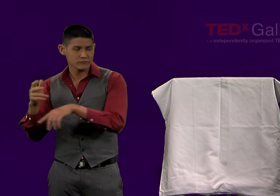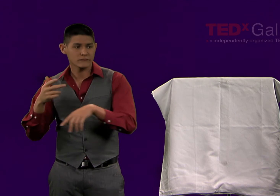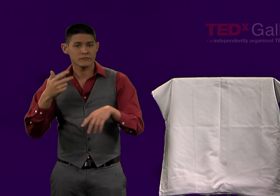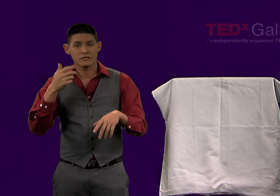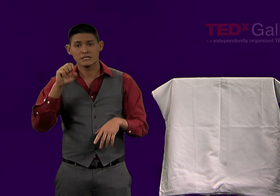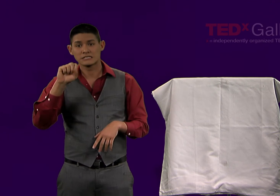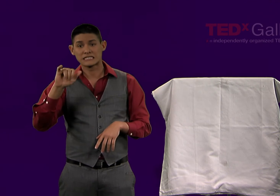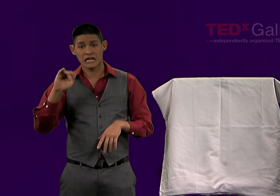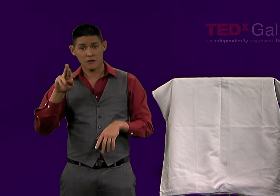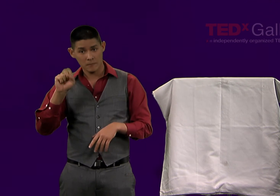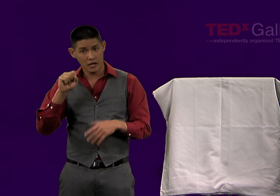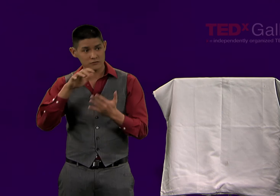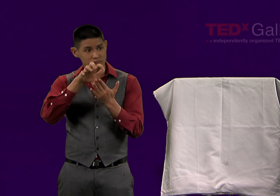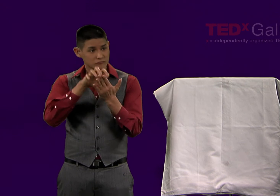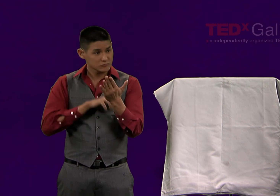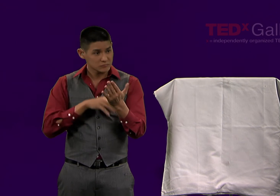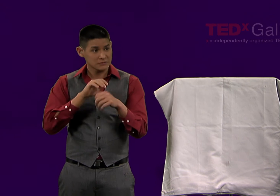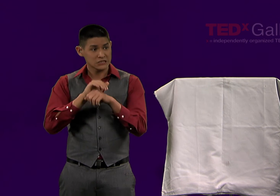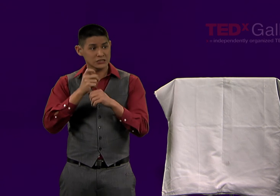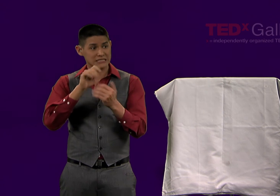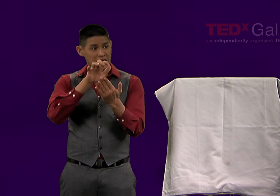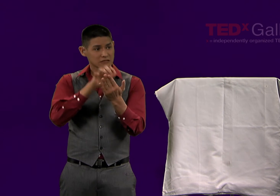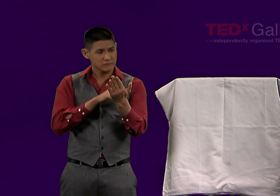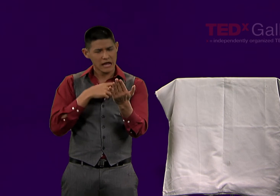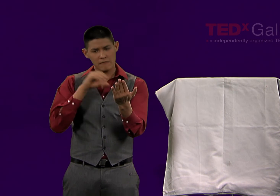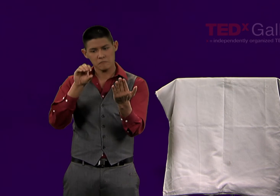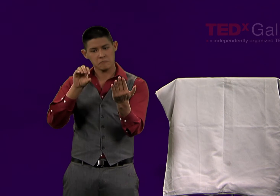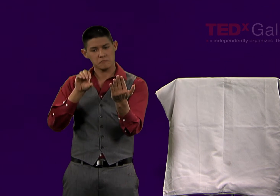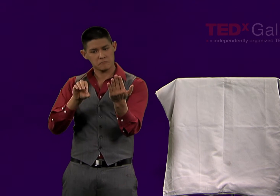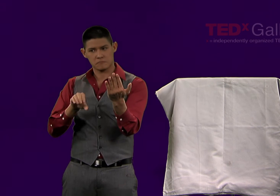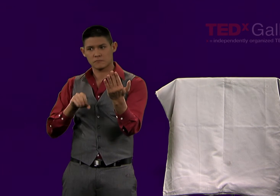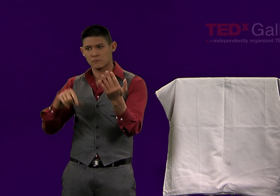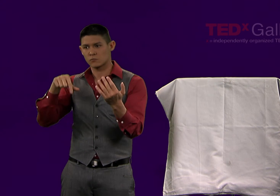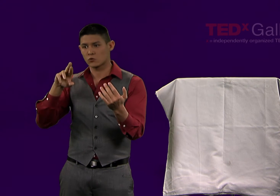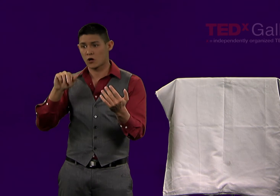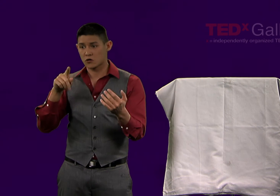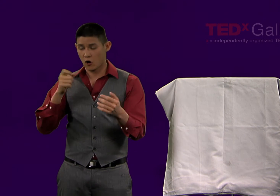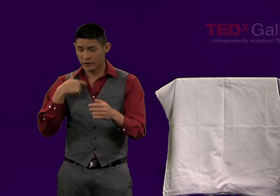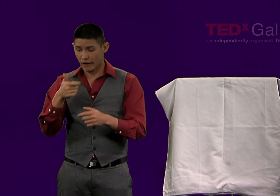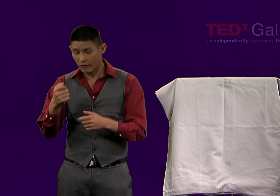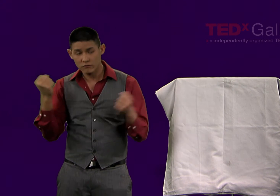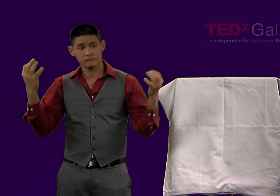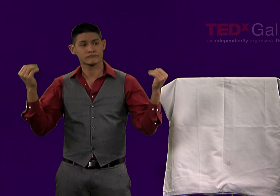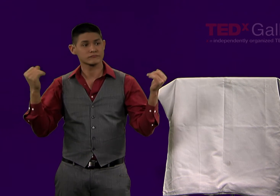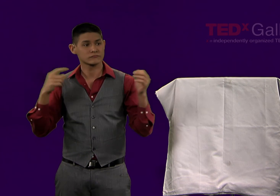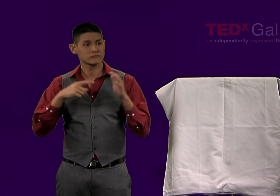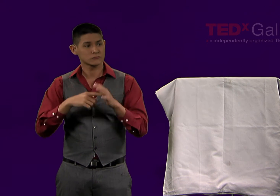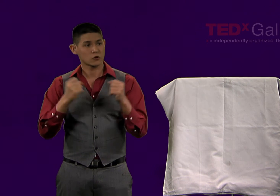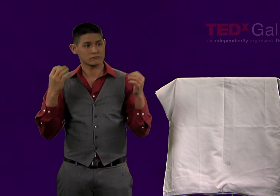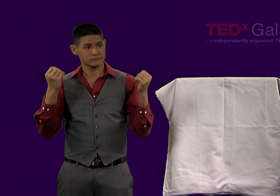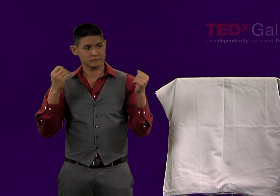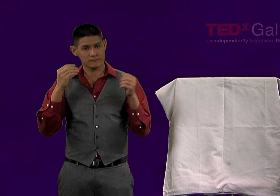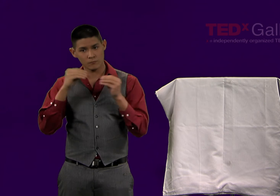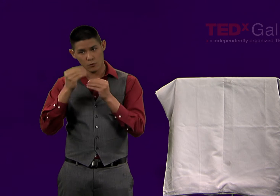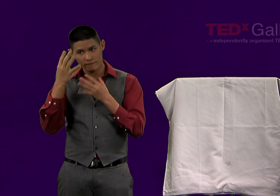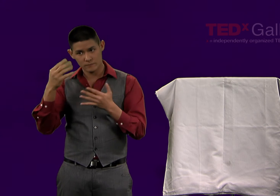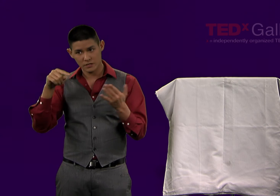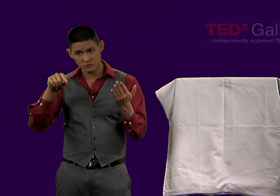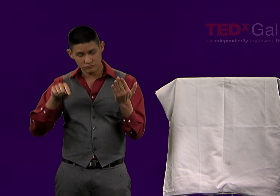for a number of different applications. The syllabus is generally in English text, but could also link via QR codes